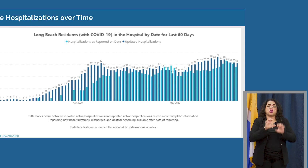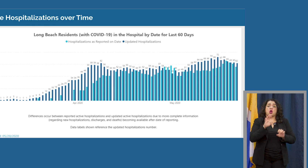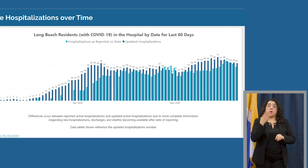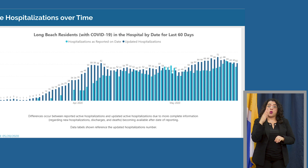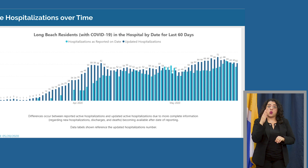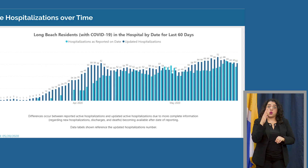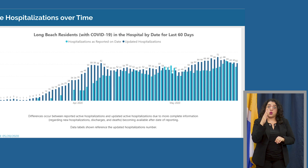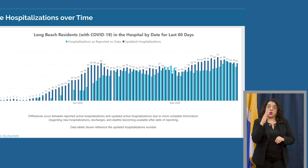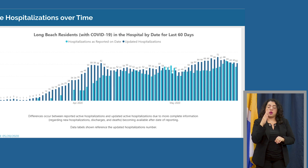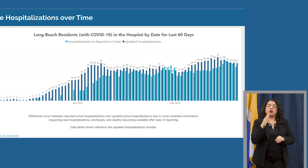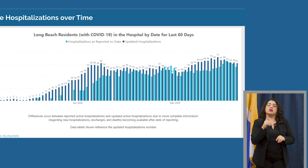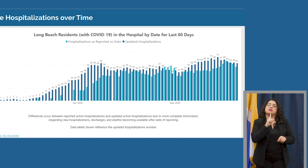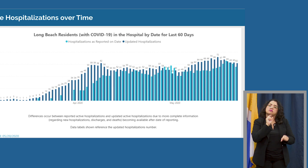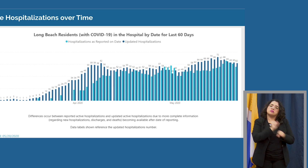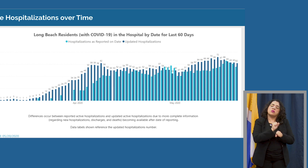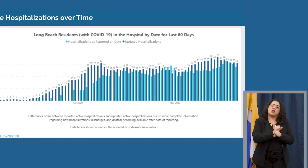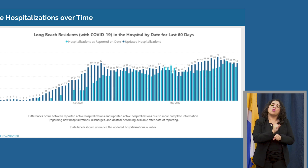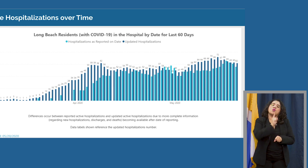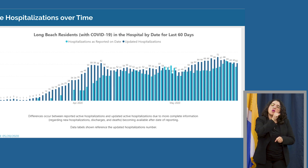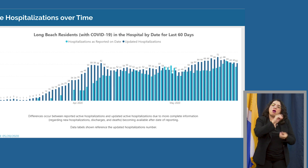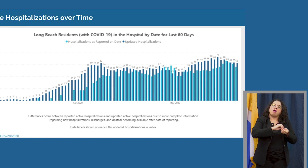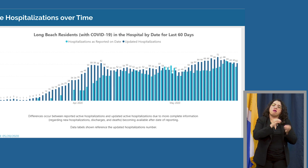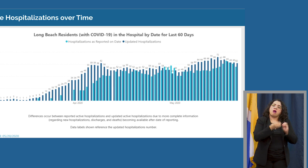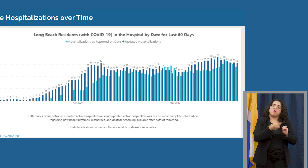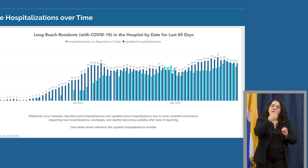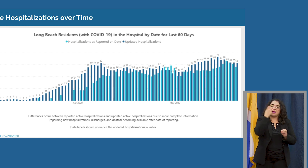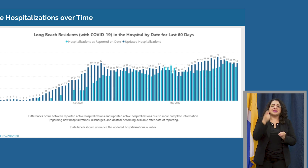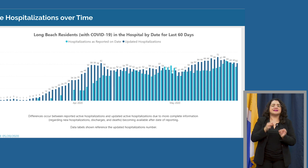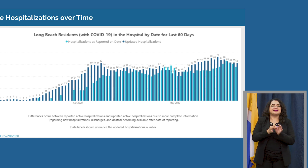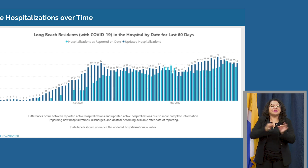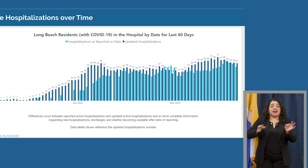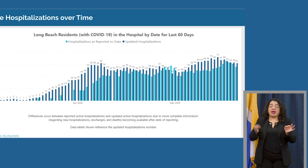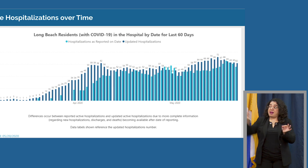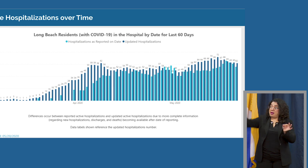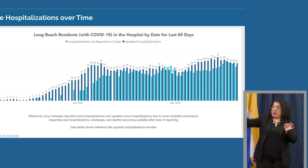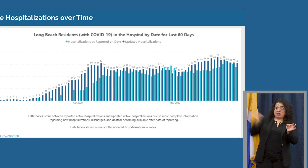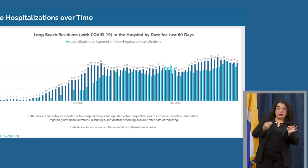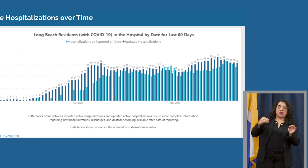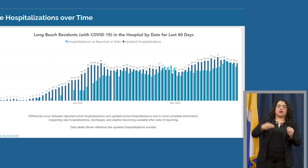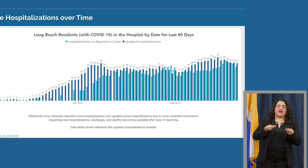number because that changes. Again there are delays and hospitals will get us